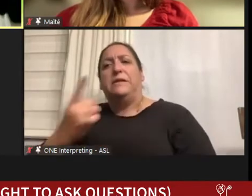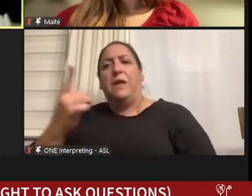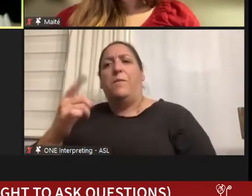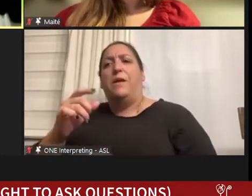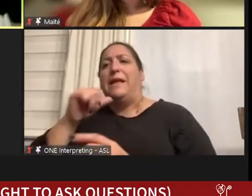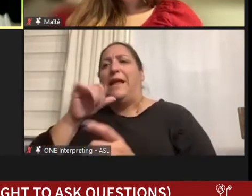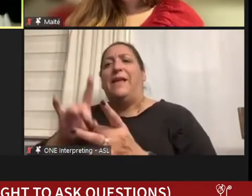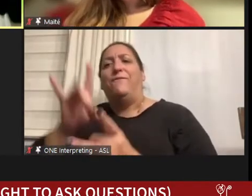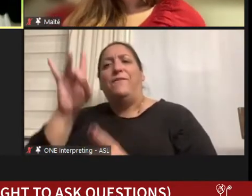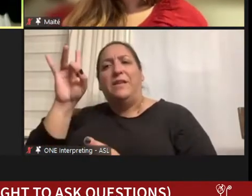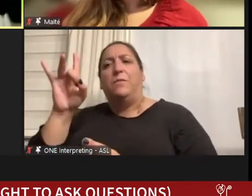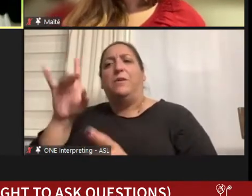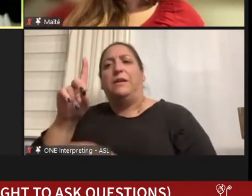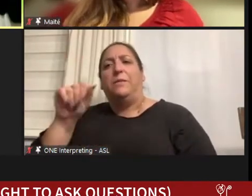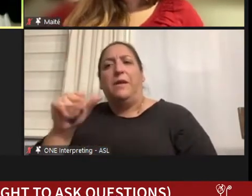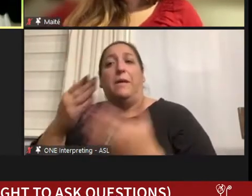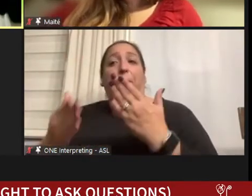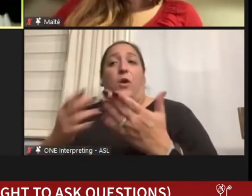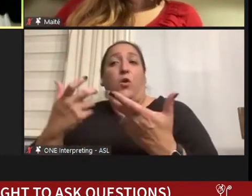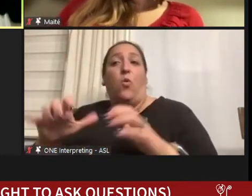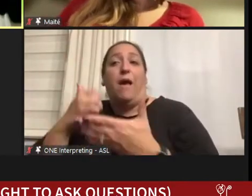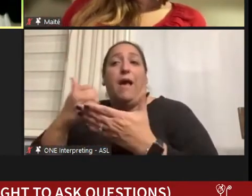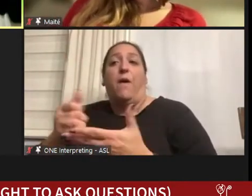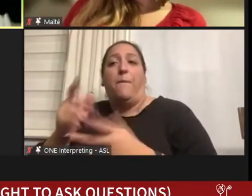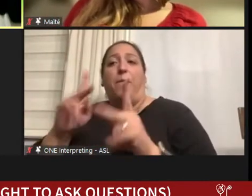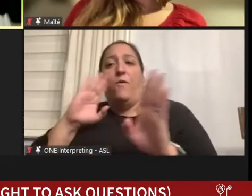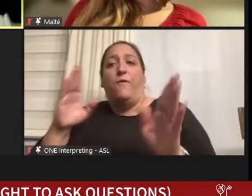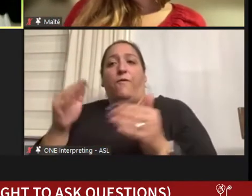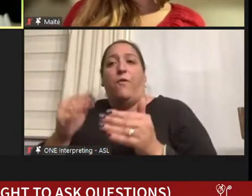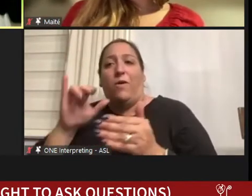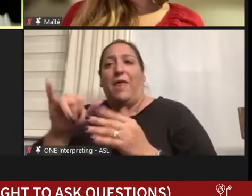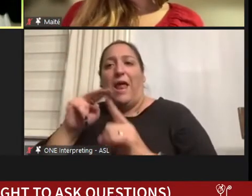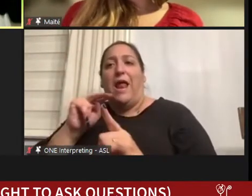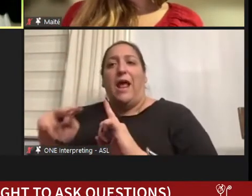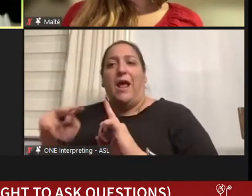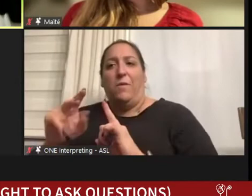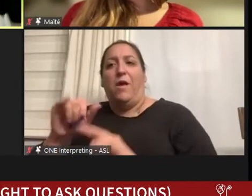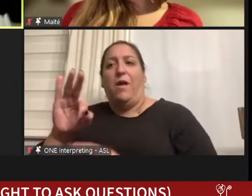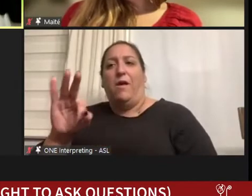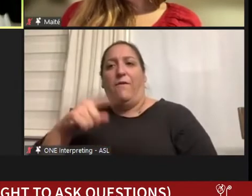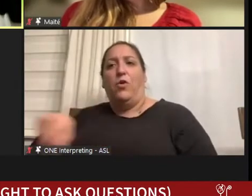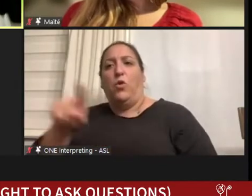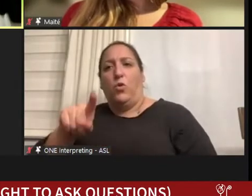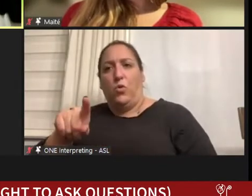you might not want to have people focus on that aspect at the onset of relating